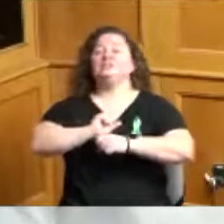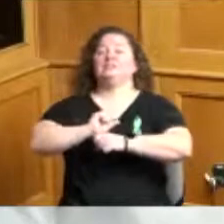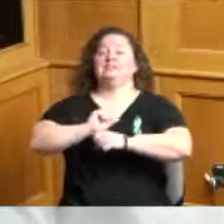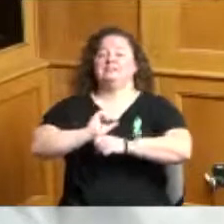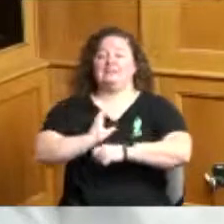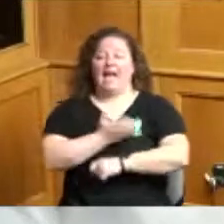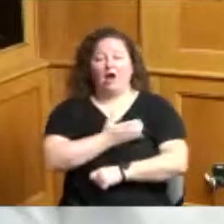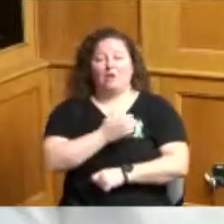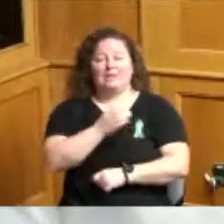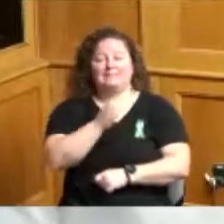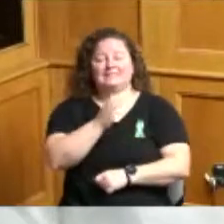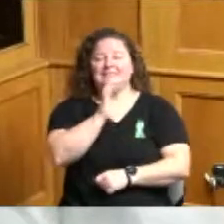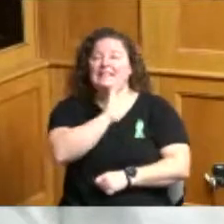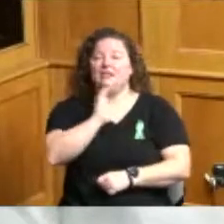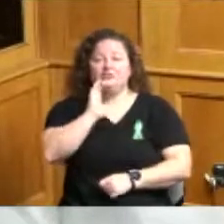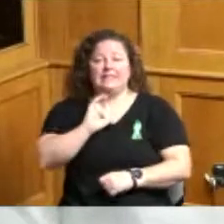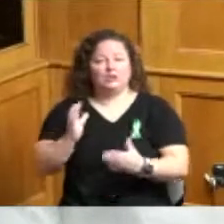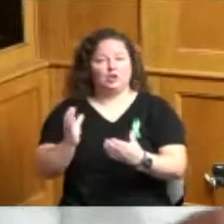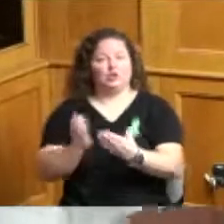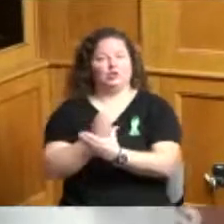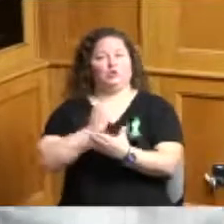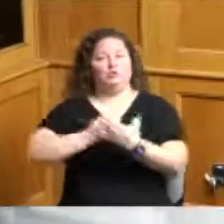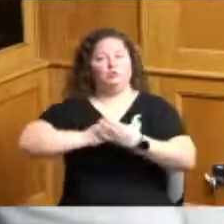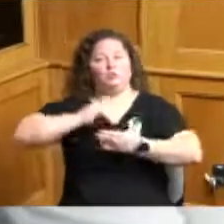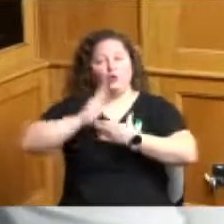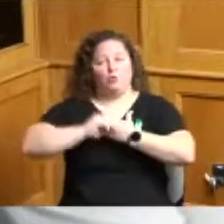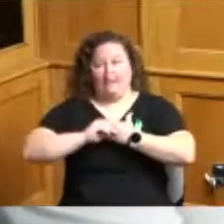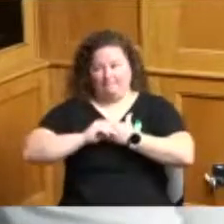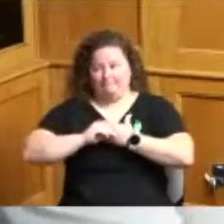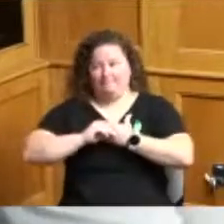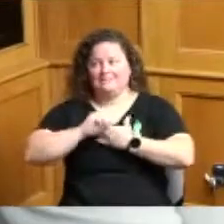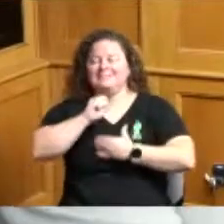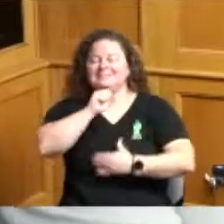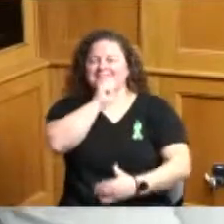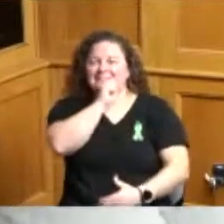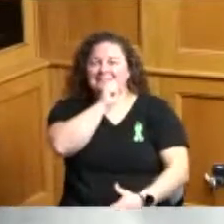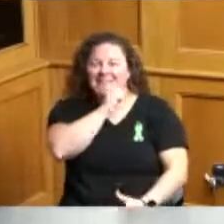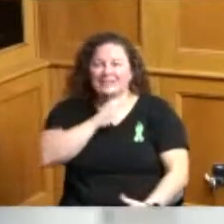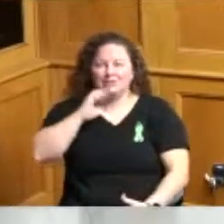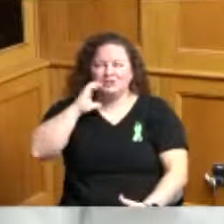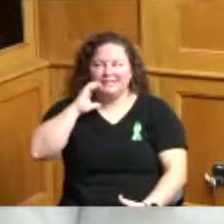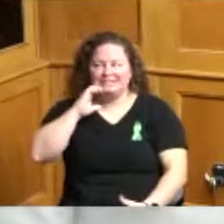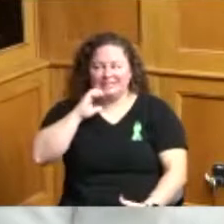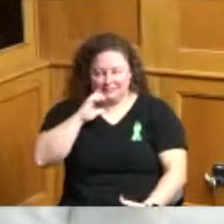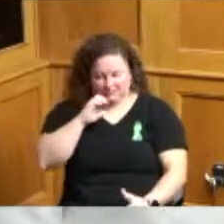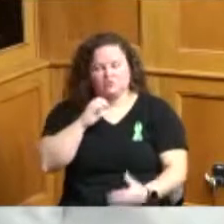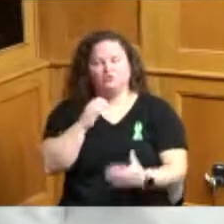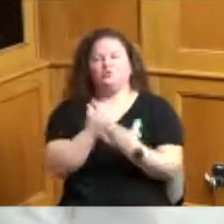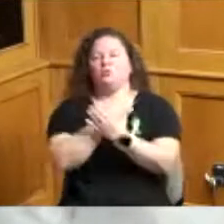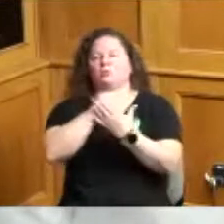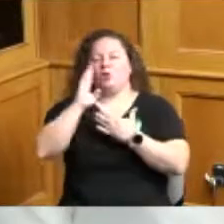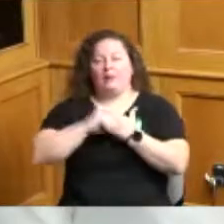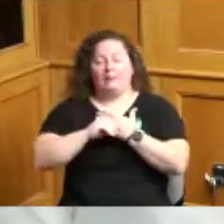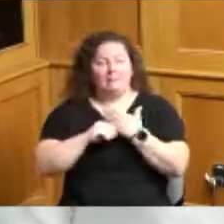a new program for senior citizens and this was an example when during the process is why we like to